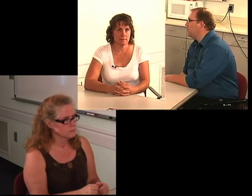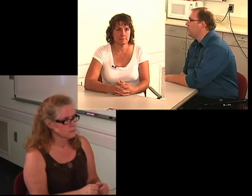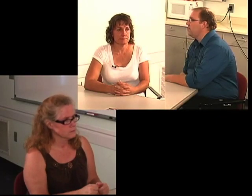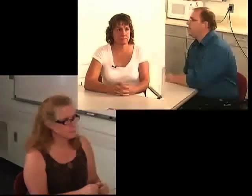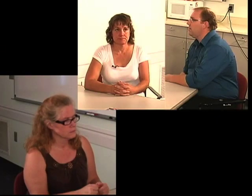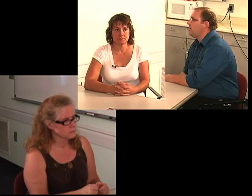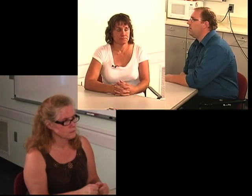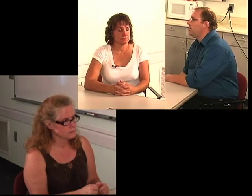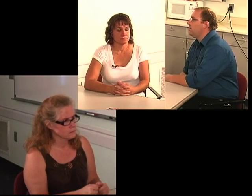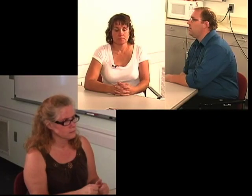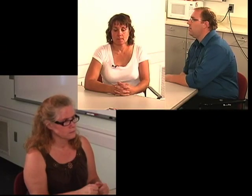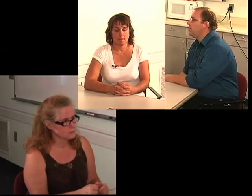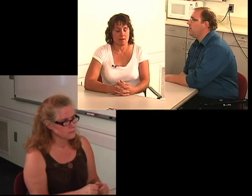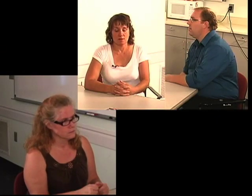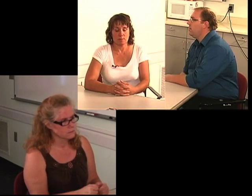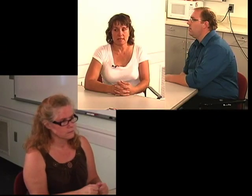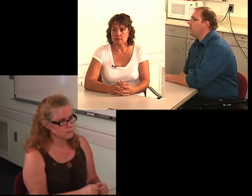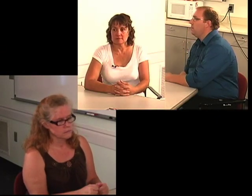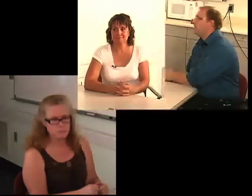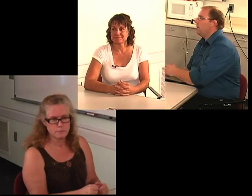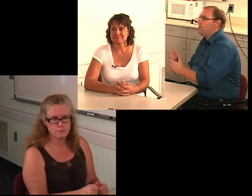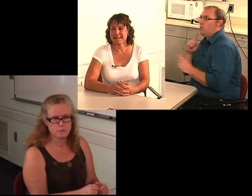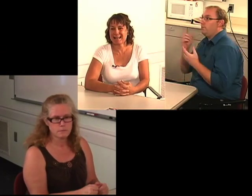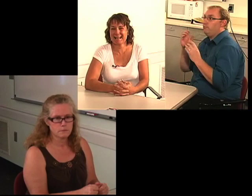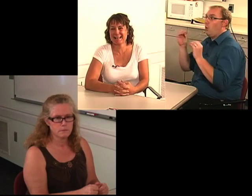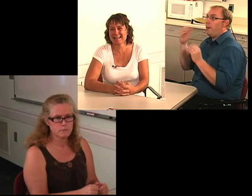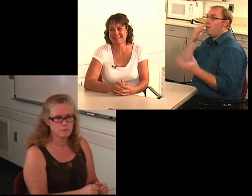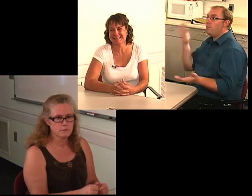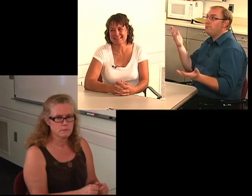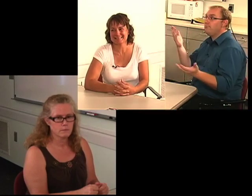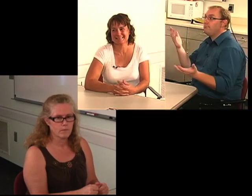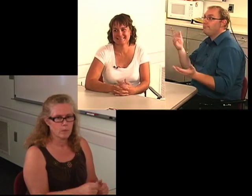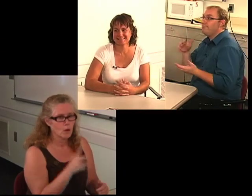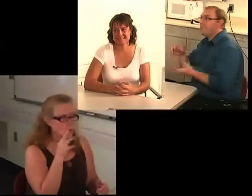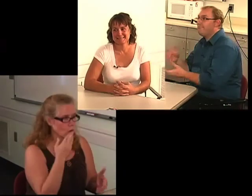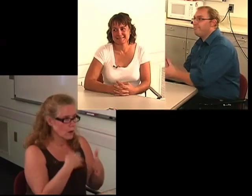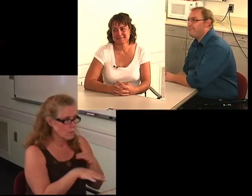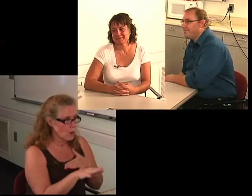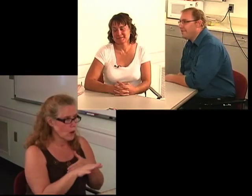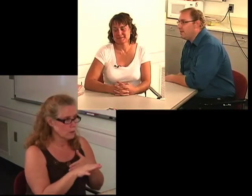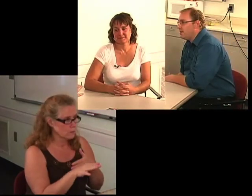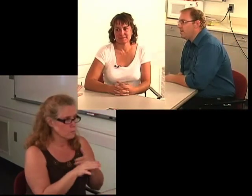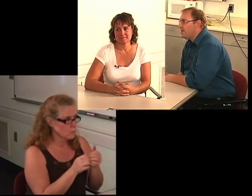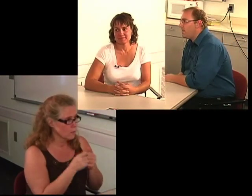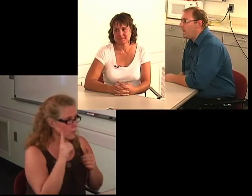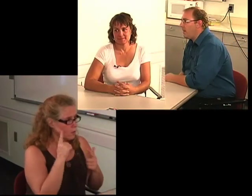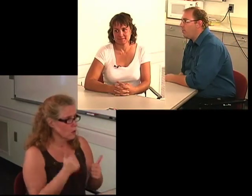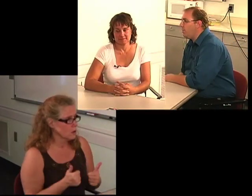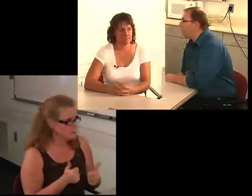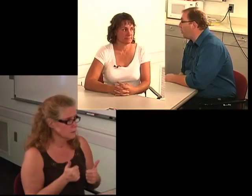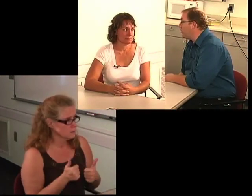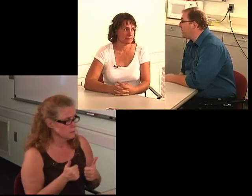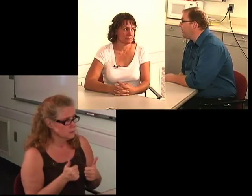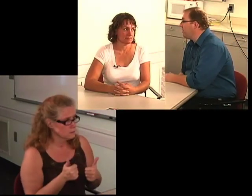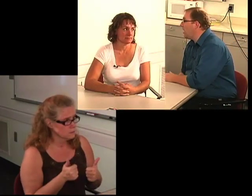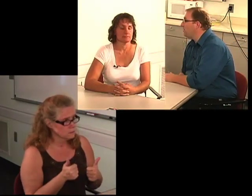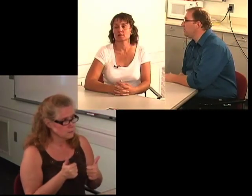C: Um, nobody knows. I: Were you born with hearing loss? C: No, it came about, at 14.